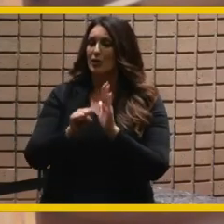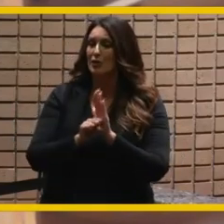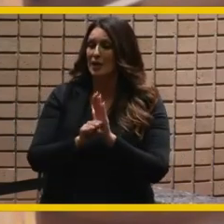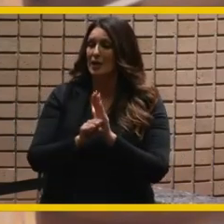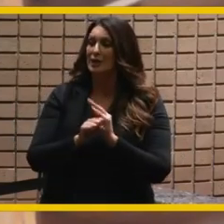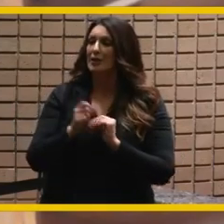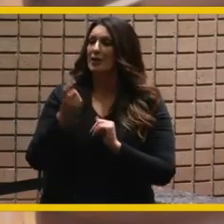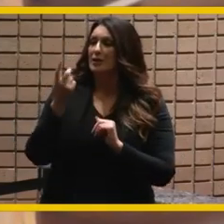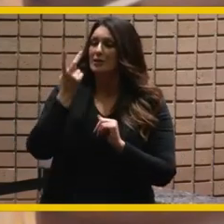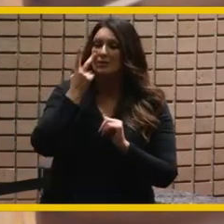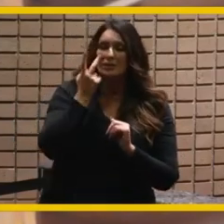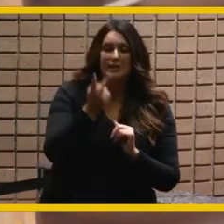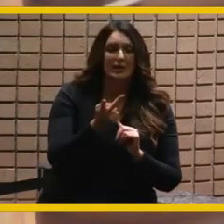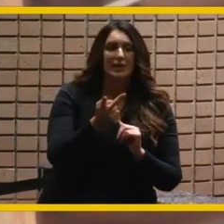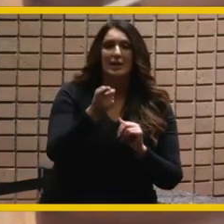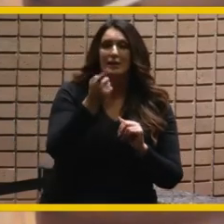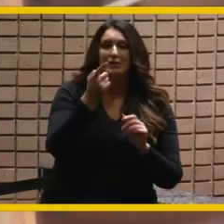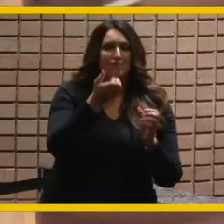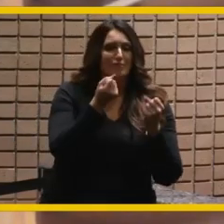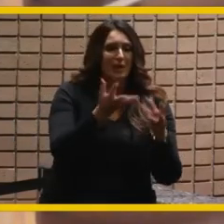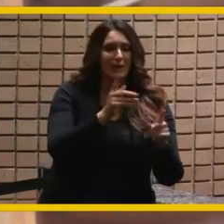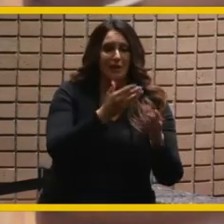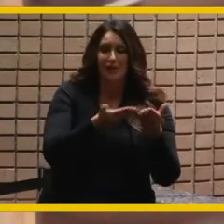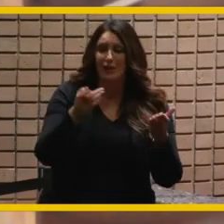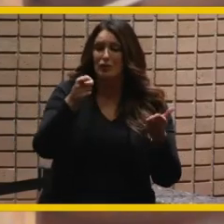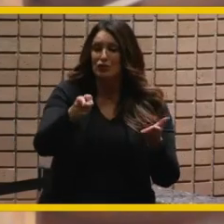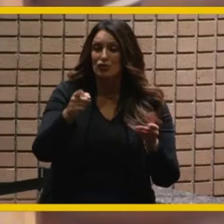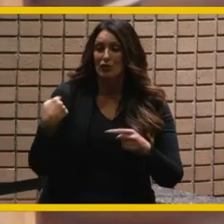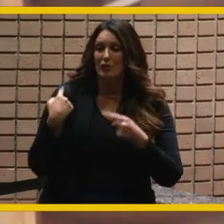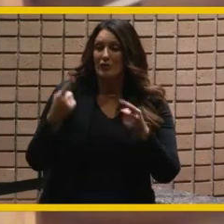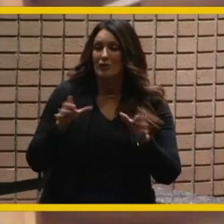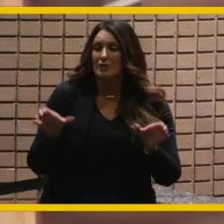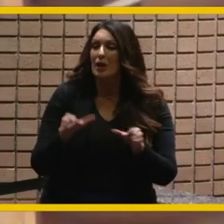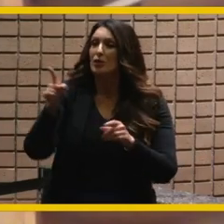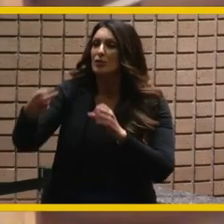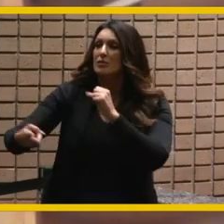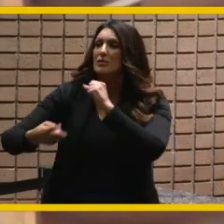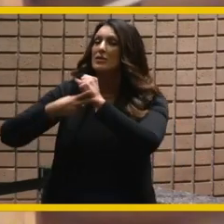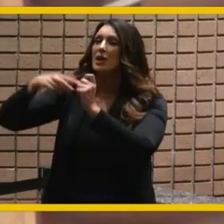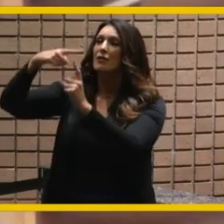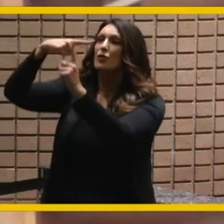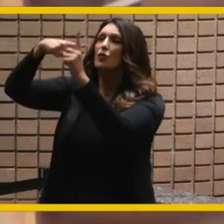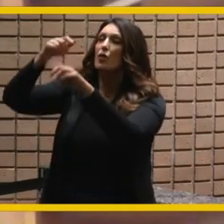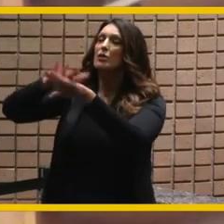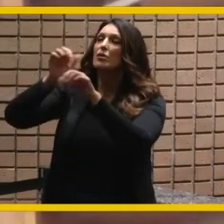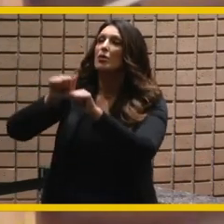to saving the mount rubidoux cross from helping to bring the air resource board southern california